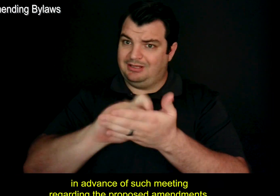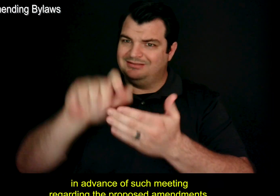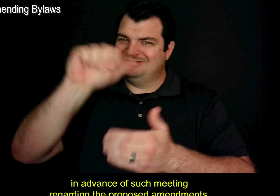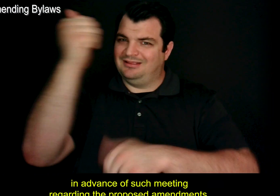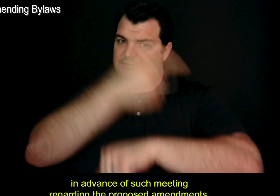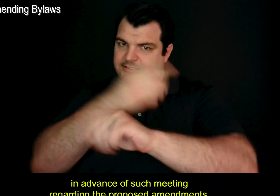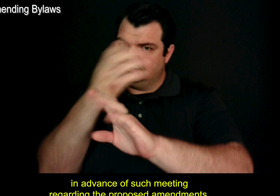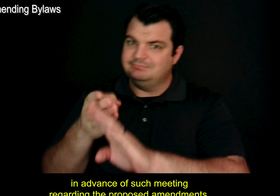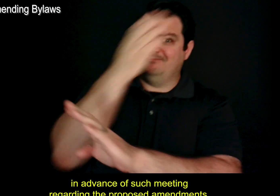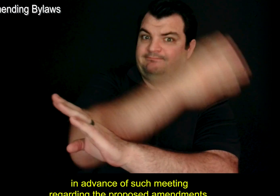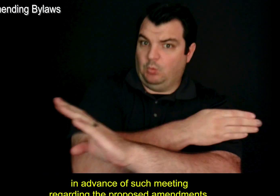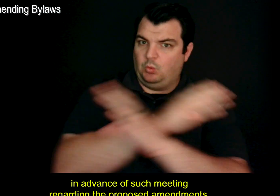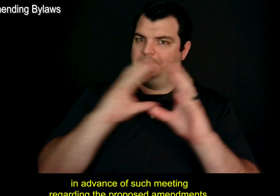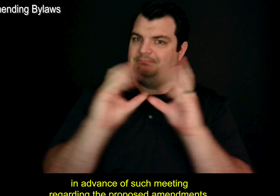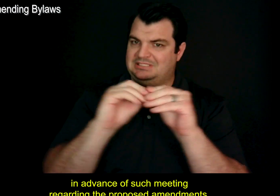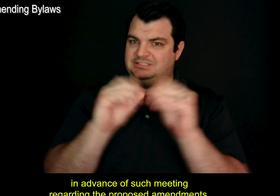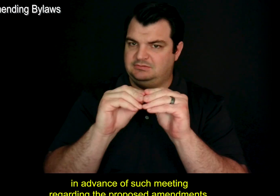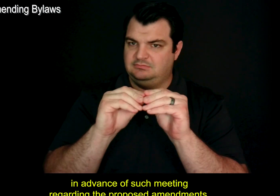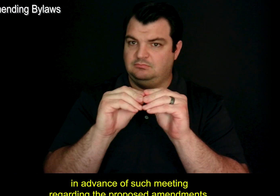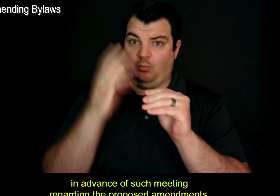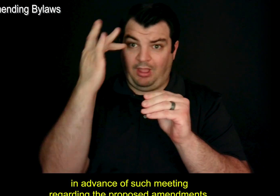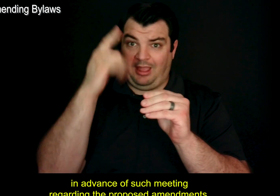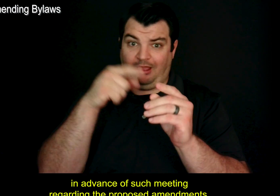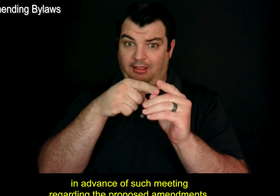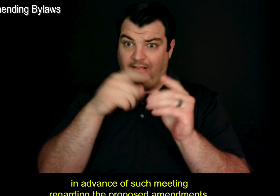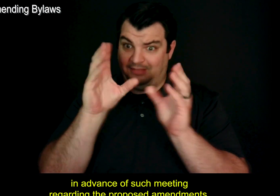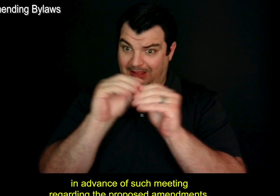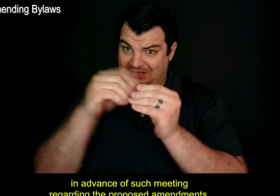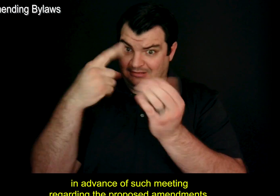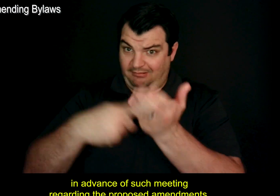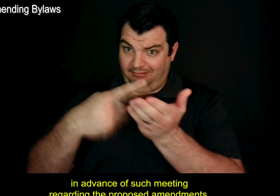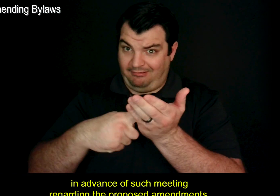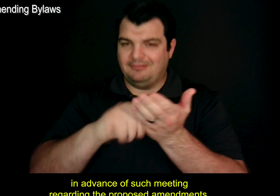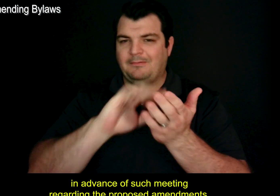in advance of such meeting regarding the proposed amendments.